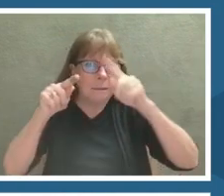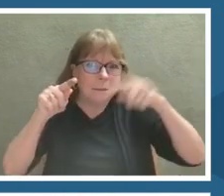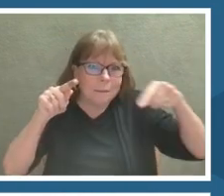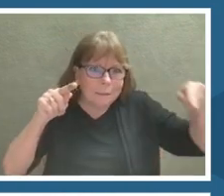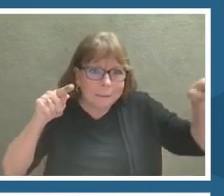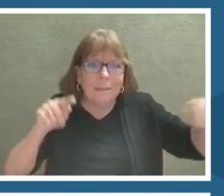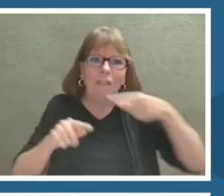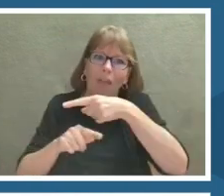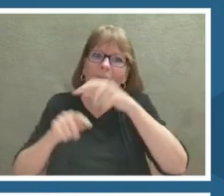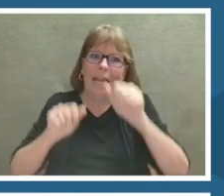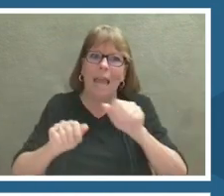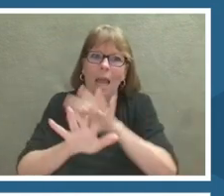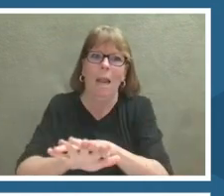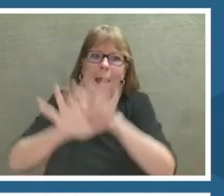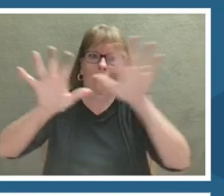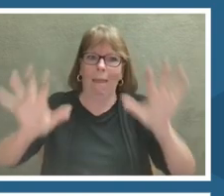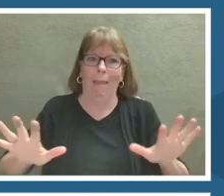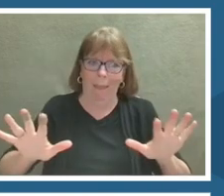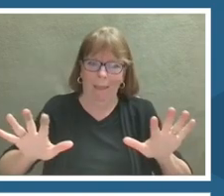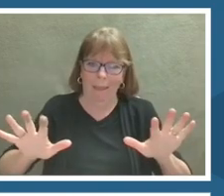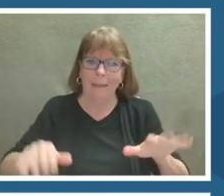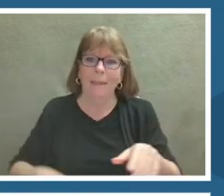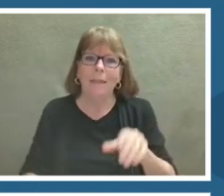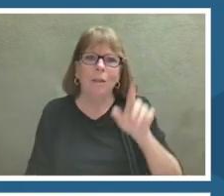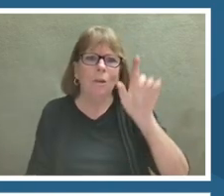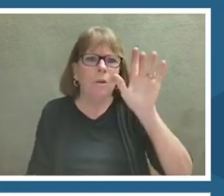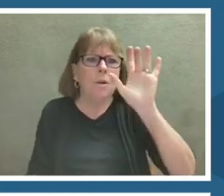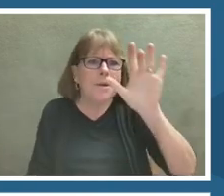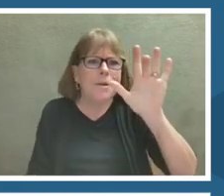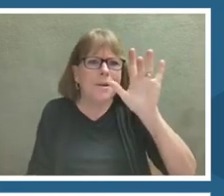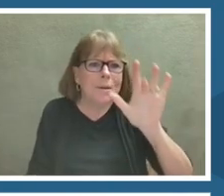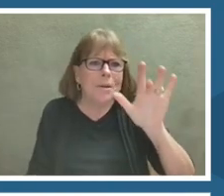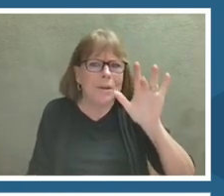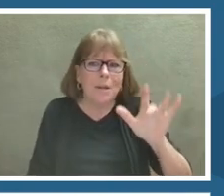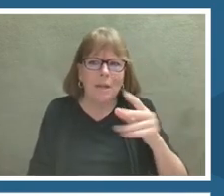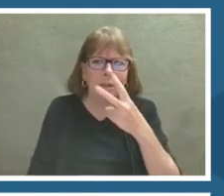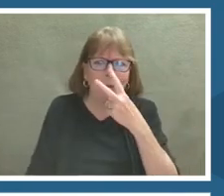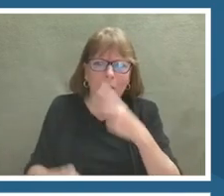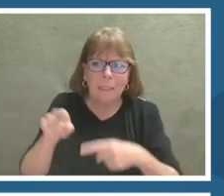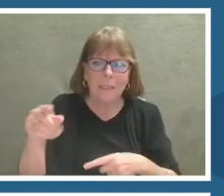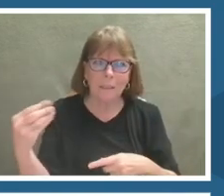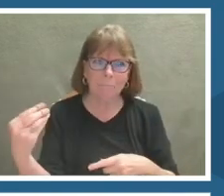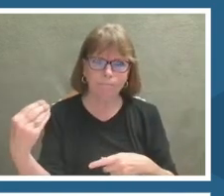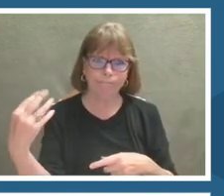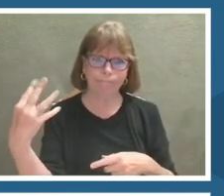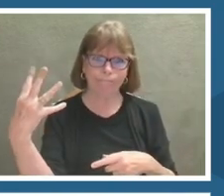Nuzzling through any one of those different layers will increase that layers intensity.